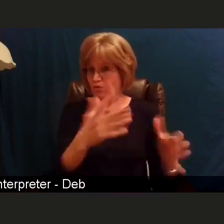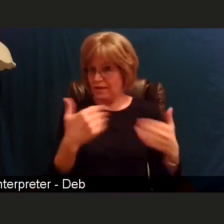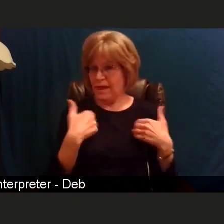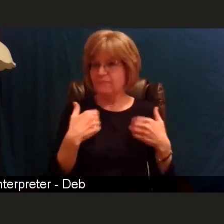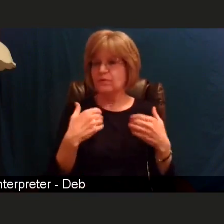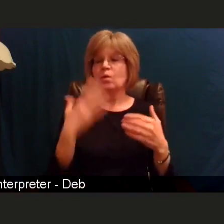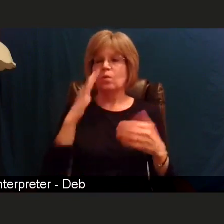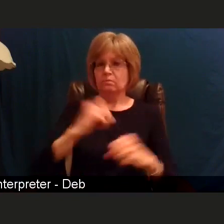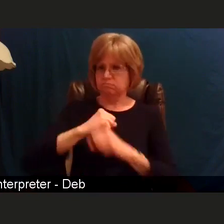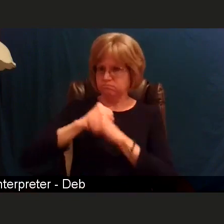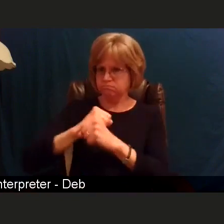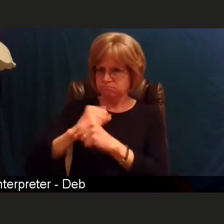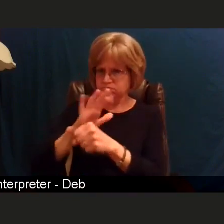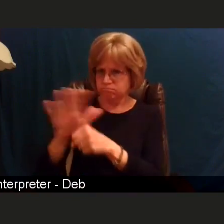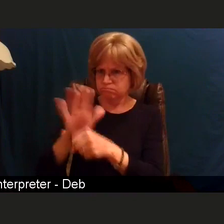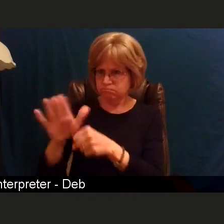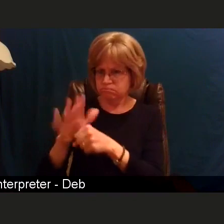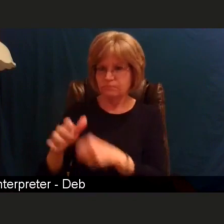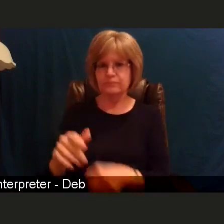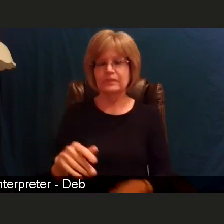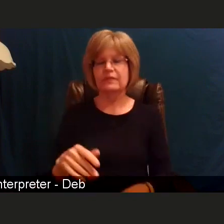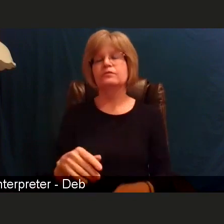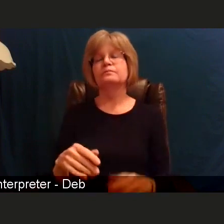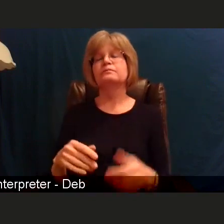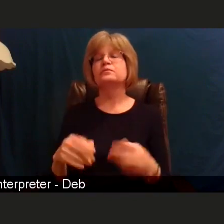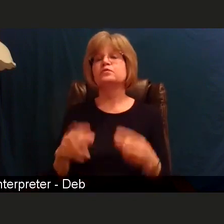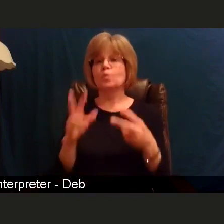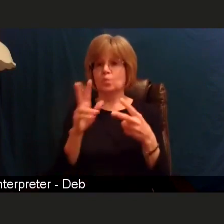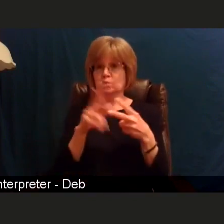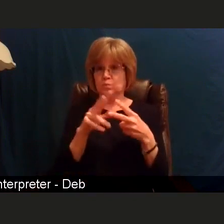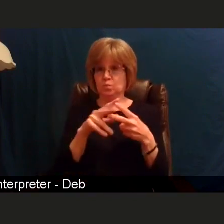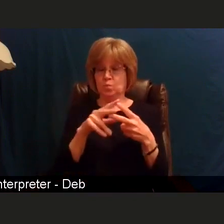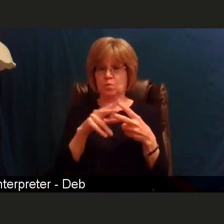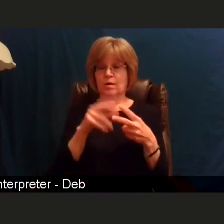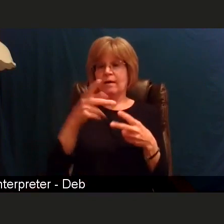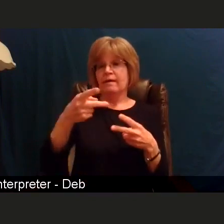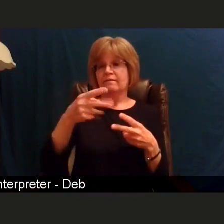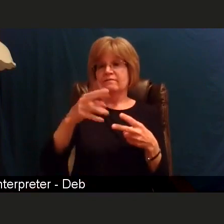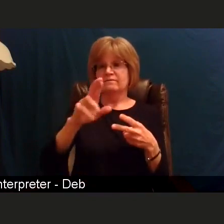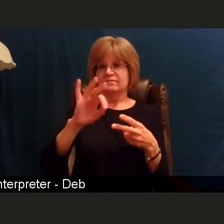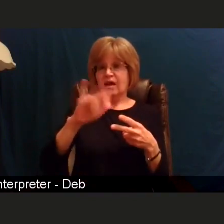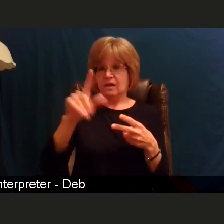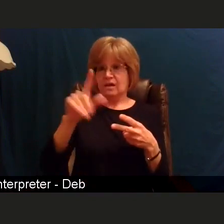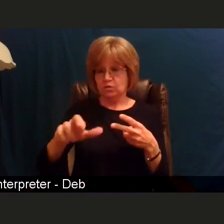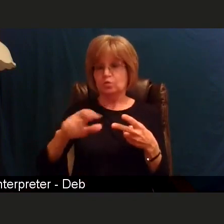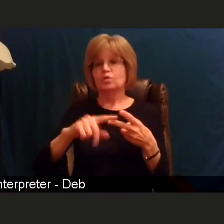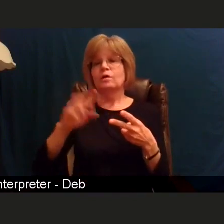So, what we know about the Moderna and Pfizer vaccine is that it appears that both of those vaccines